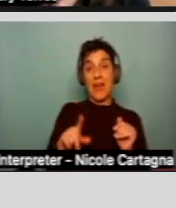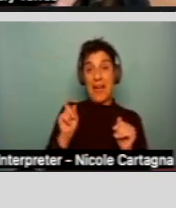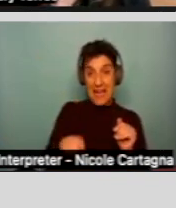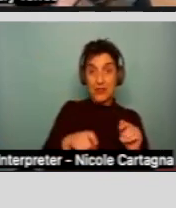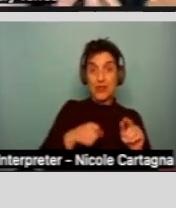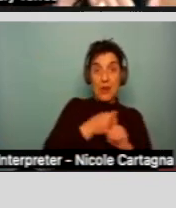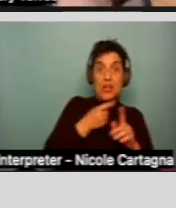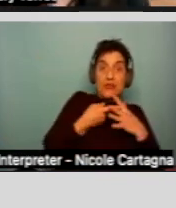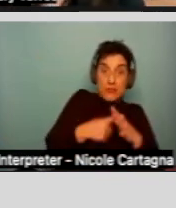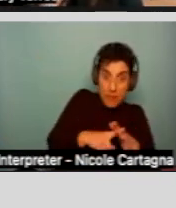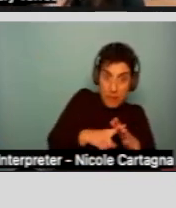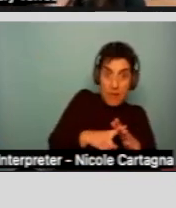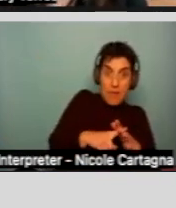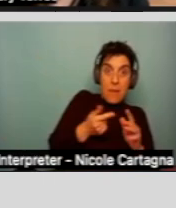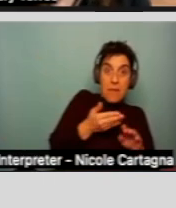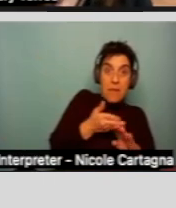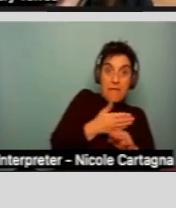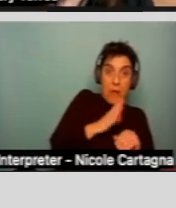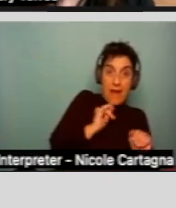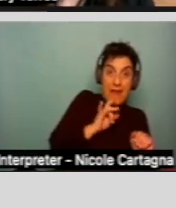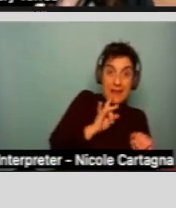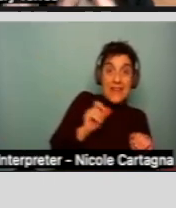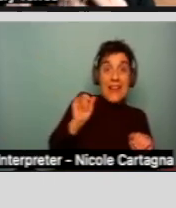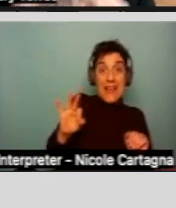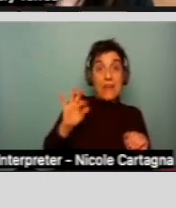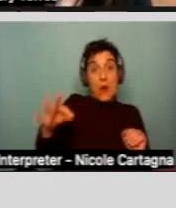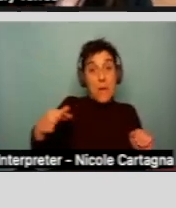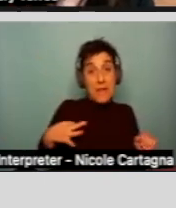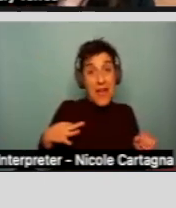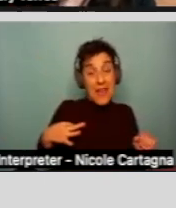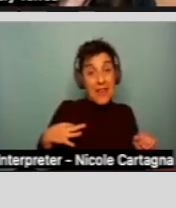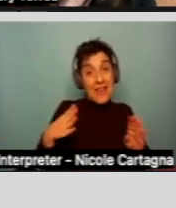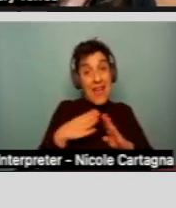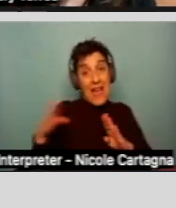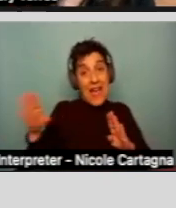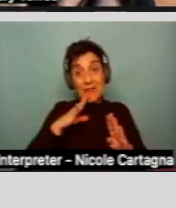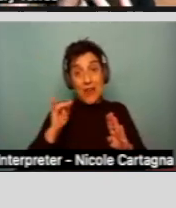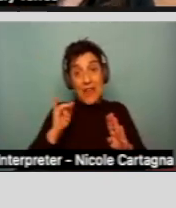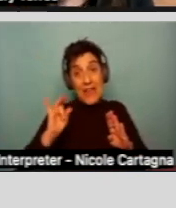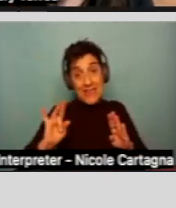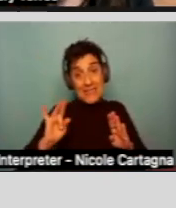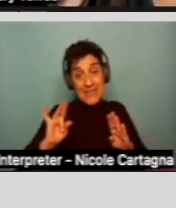If you're applying after the age of 18, it's really, really important that you bring records